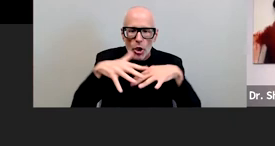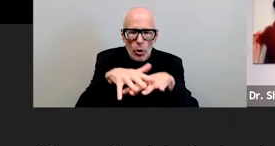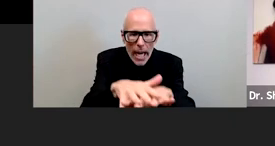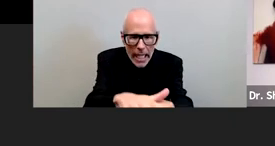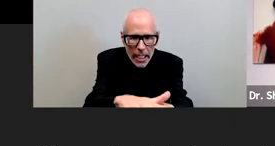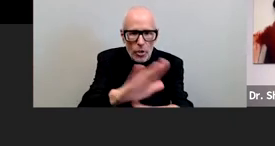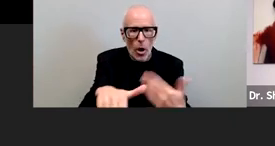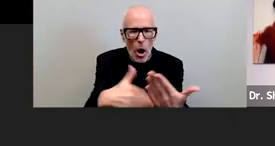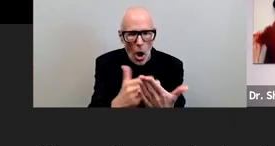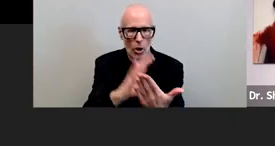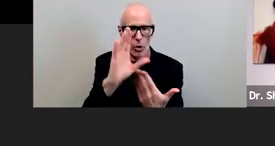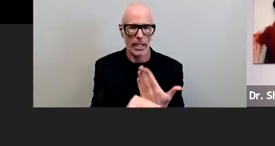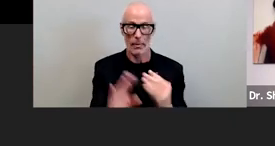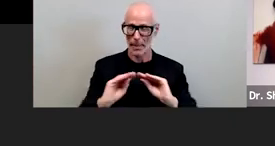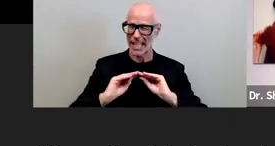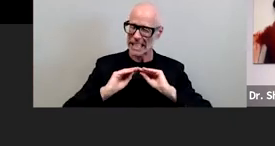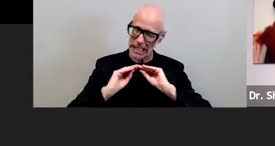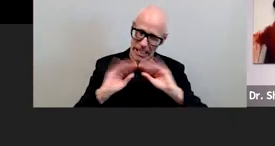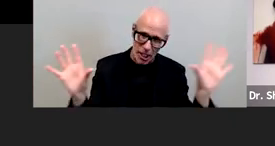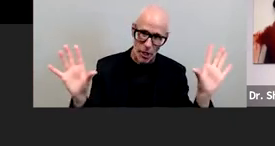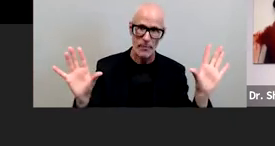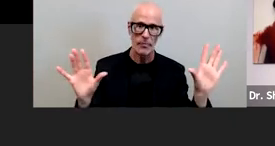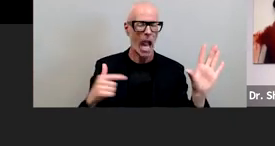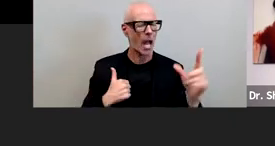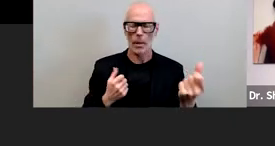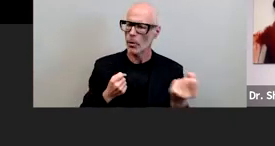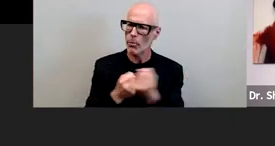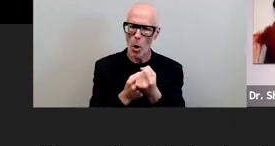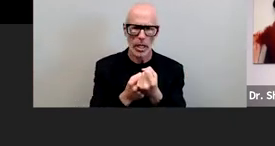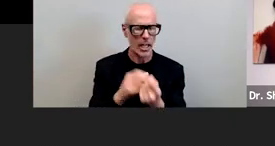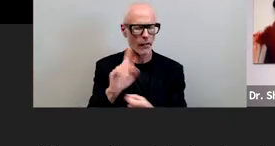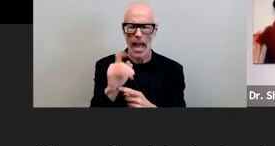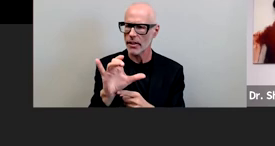look let me be very clear here i am a huge proponent of ethnic studies i'm a huge